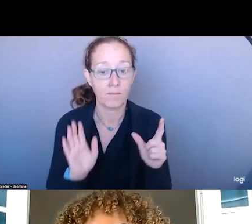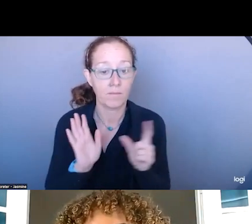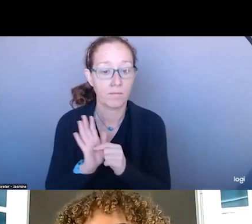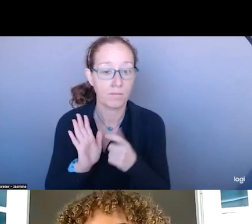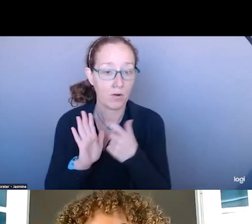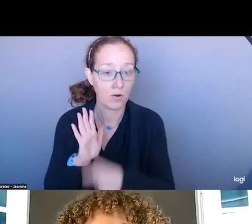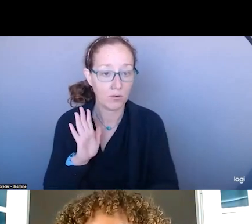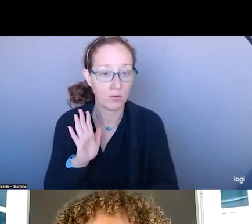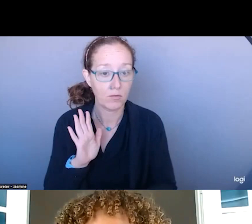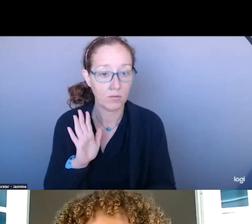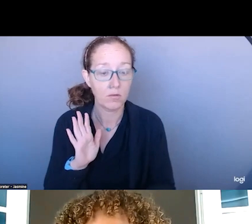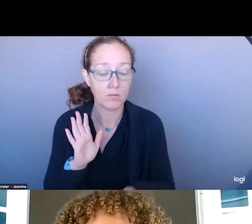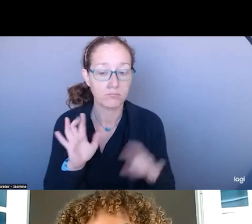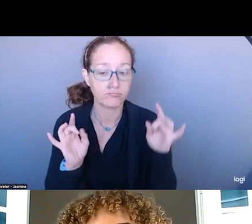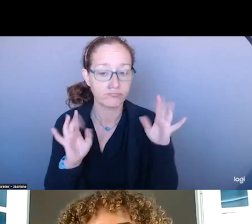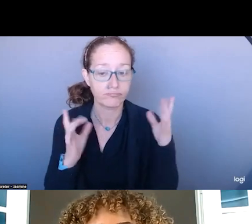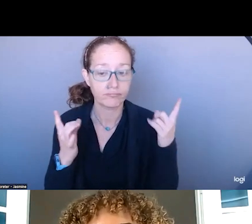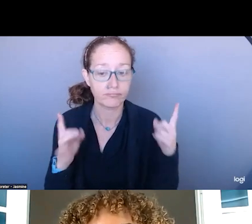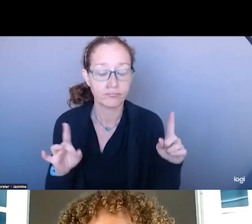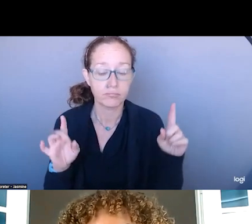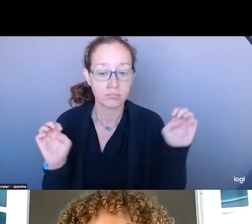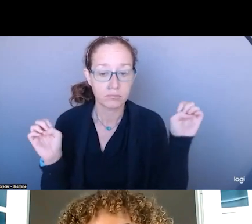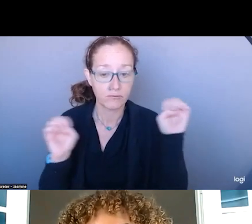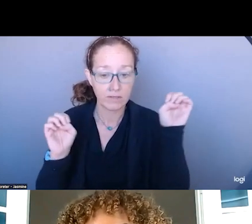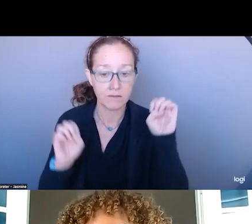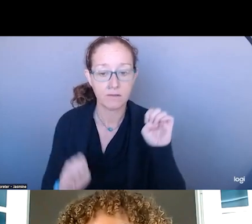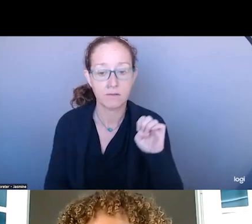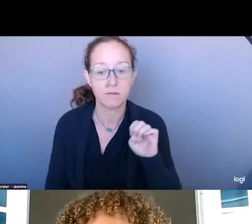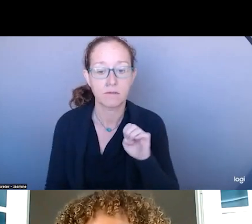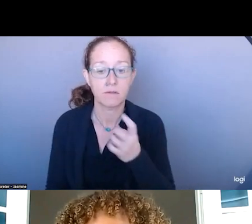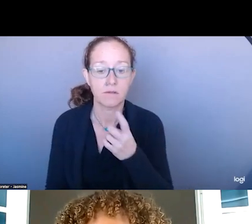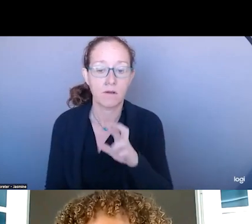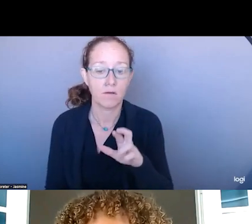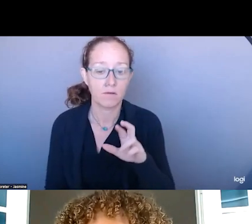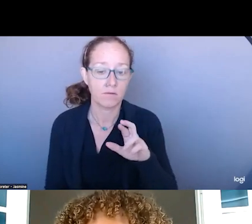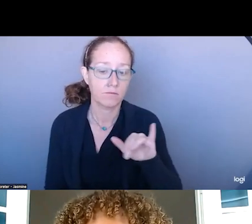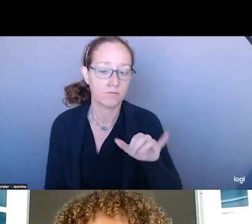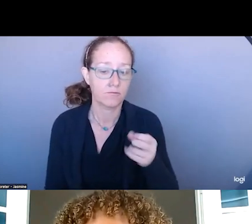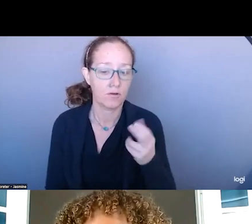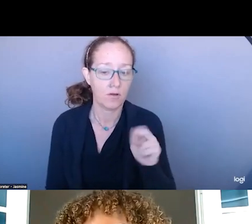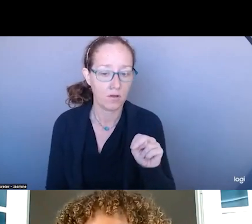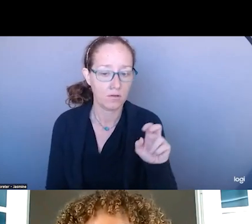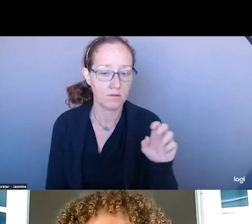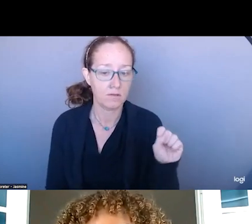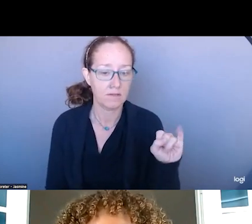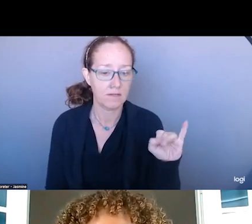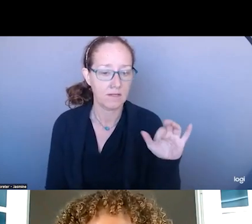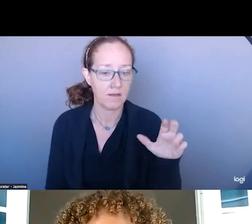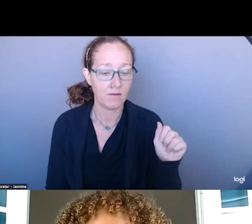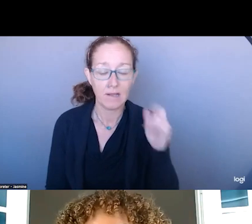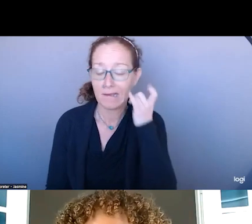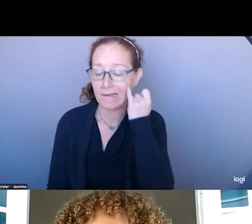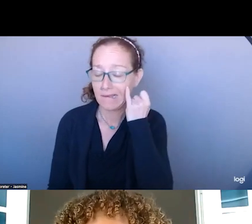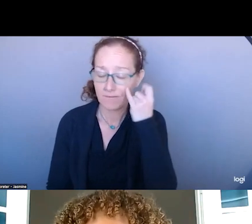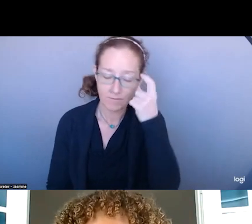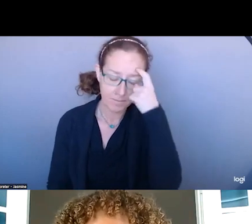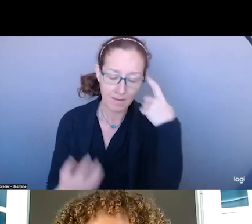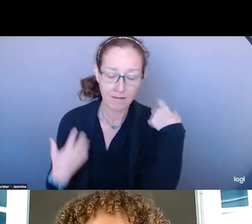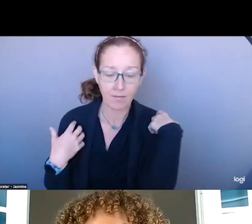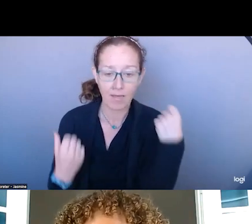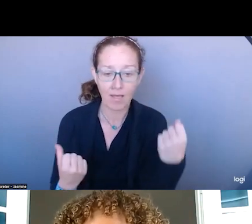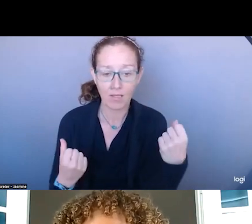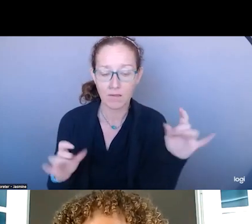WITH DOCTOR JOHN SIERRA (READING FROM SCREEN)